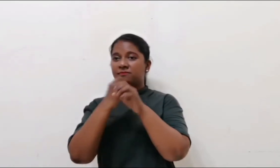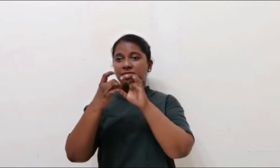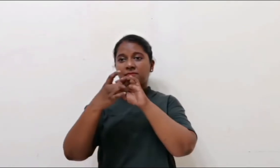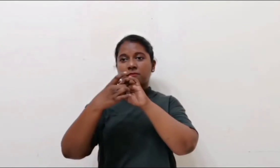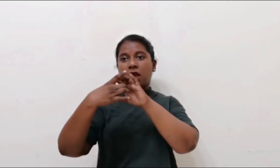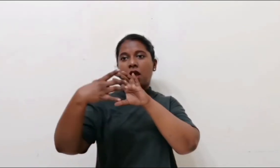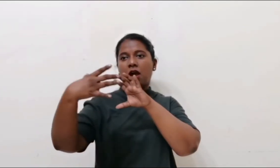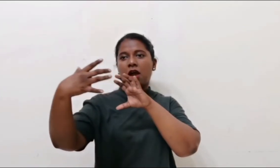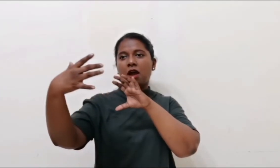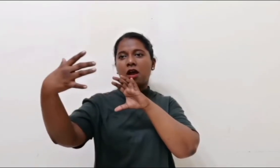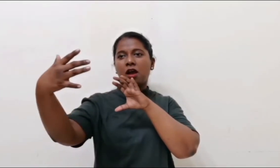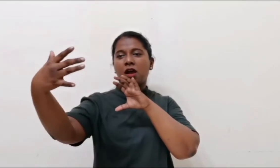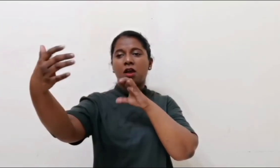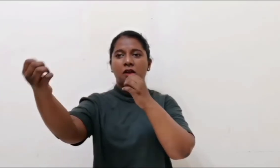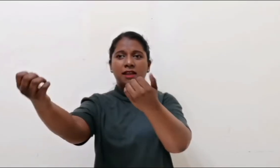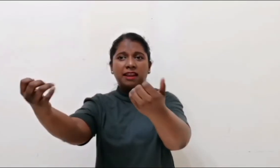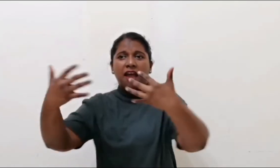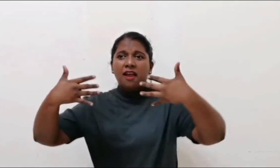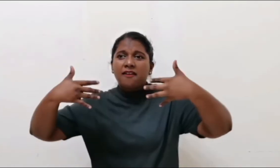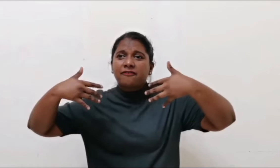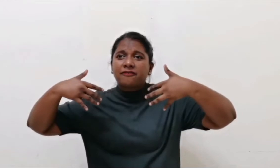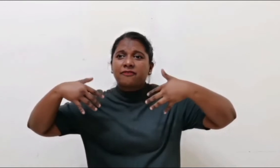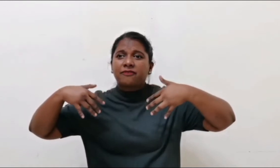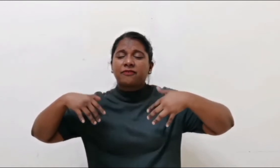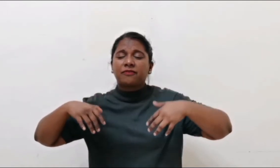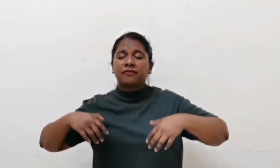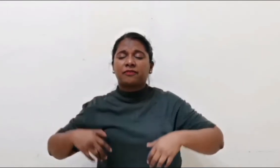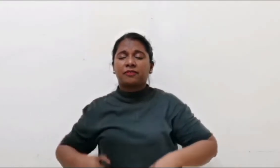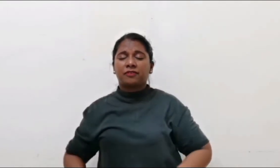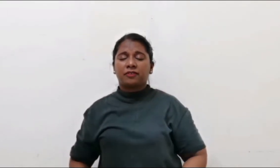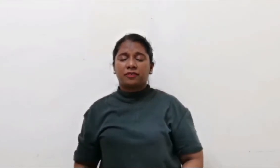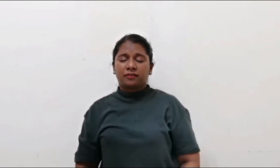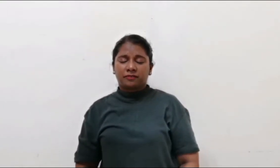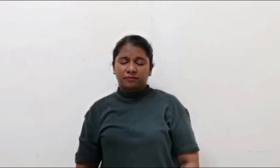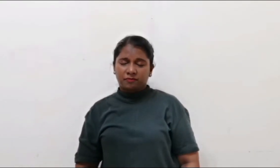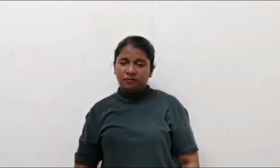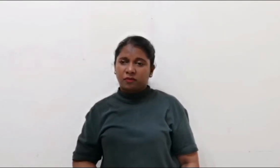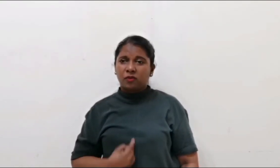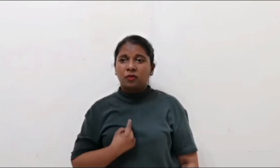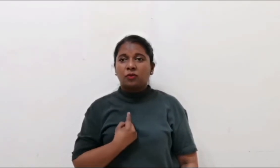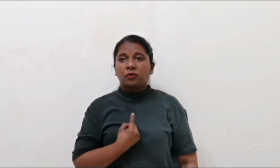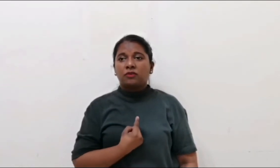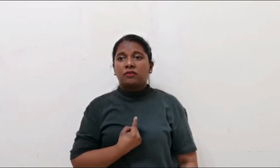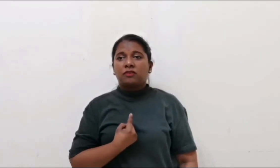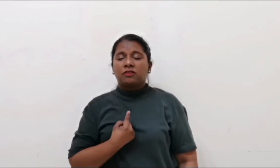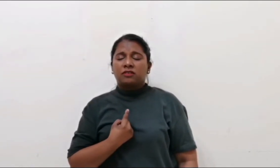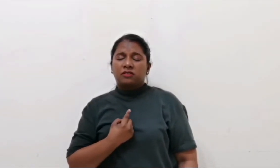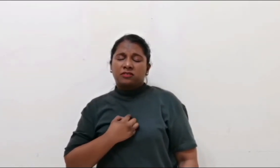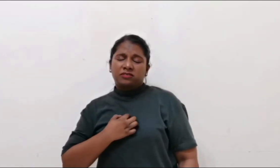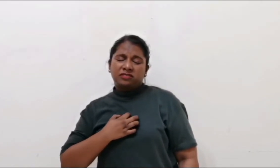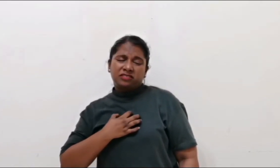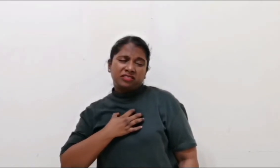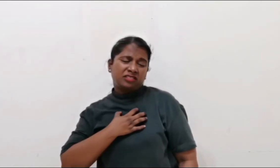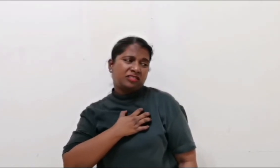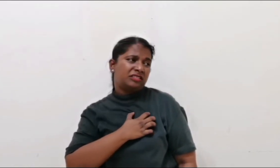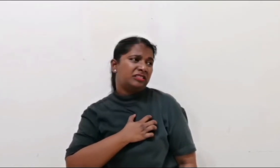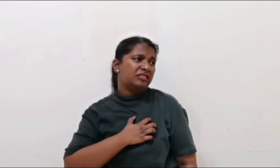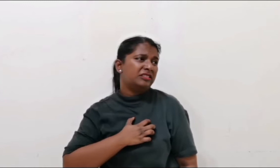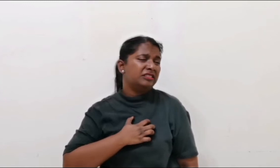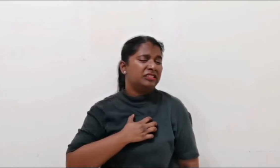We grew apart, our bond severed I am left all alone, my heart aches.